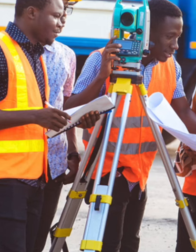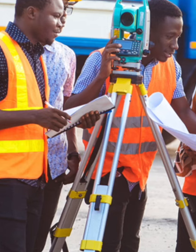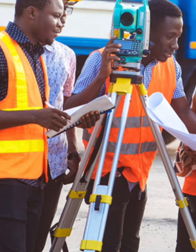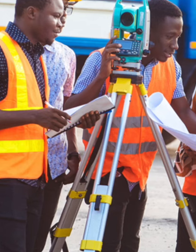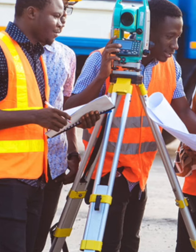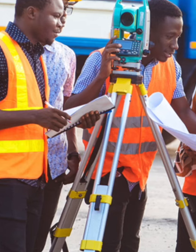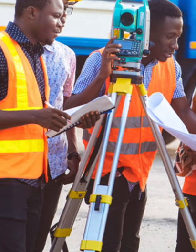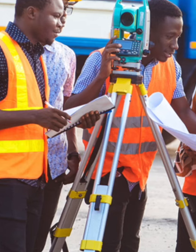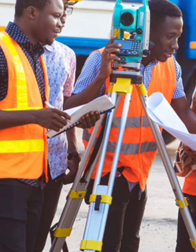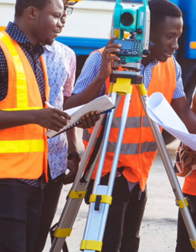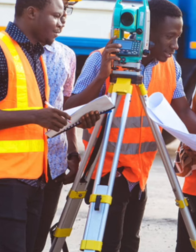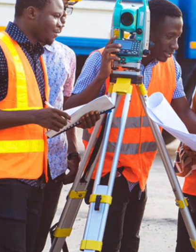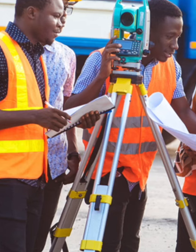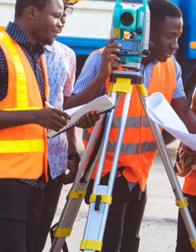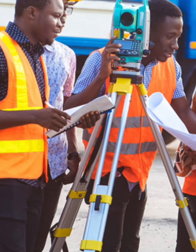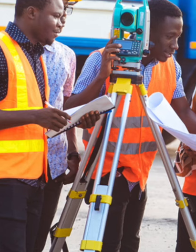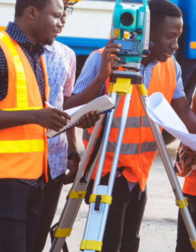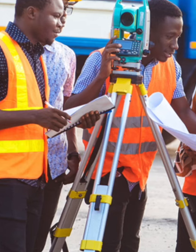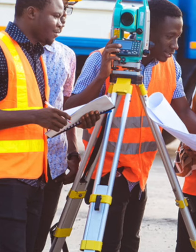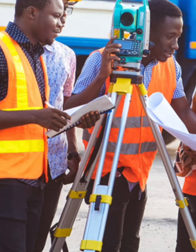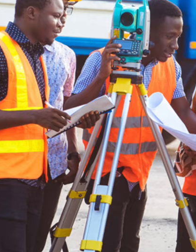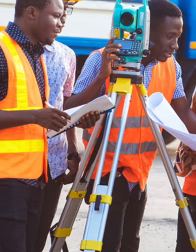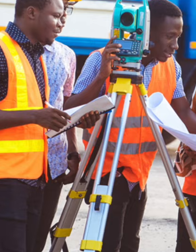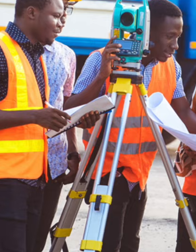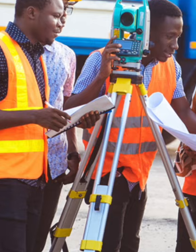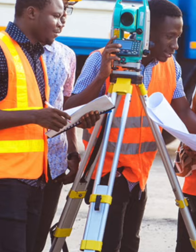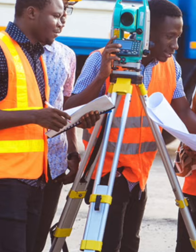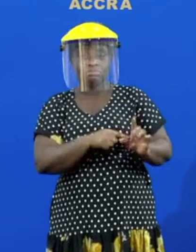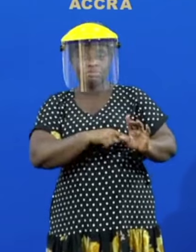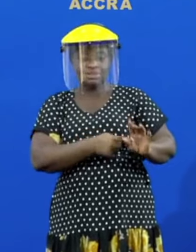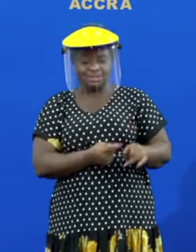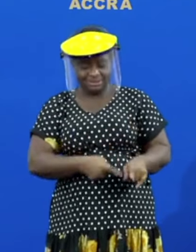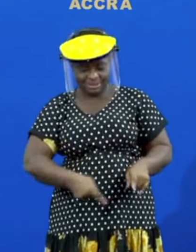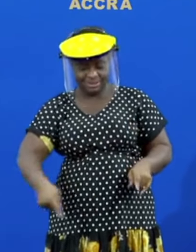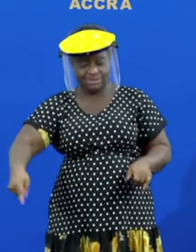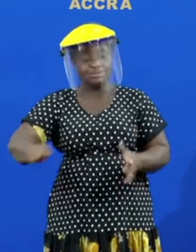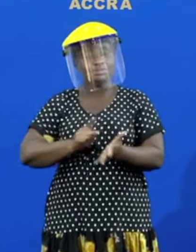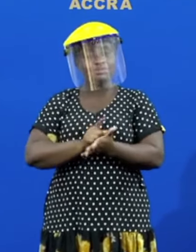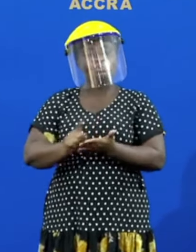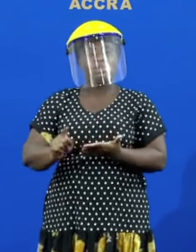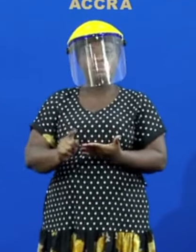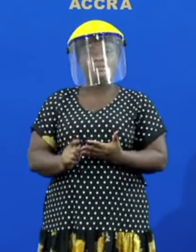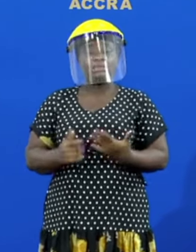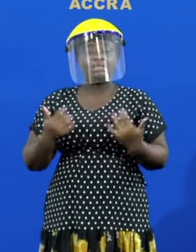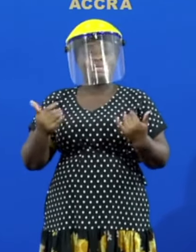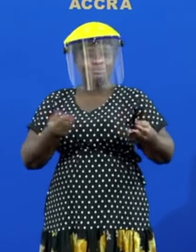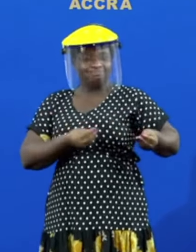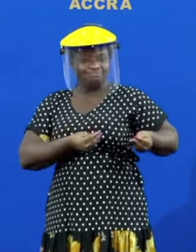with the first set starting from this week preference was given to local contractors